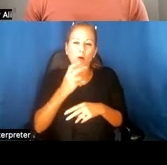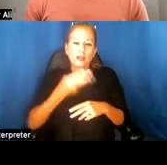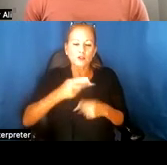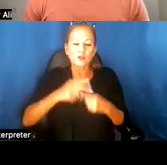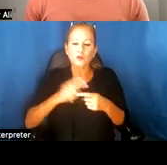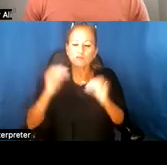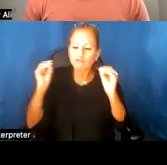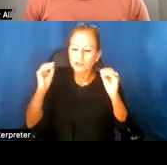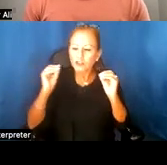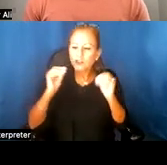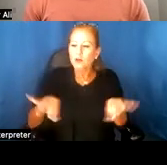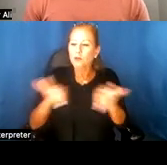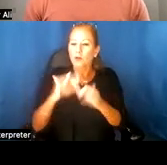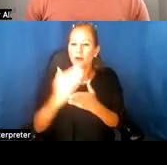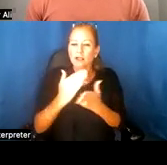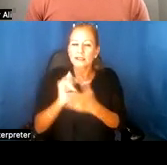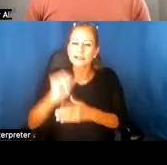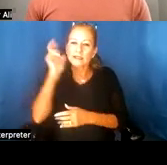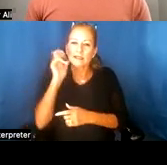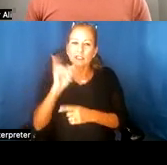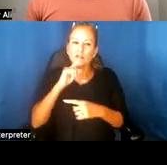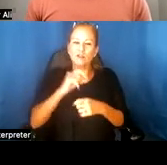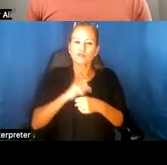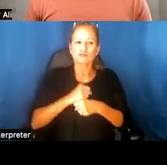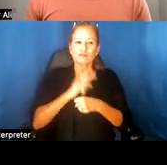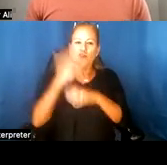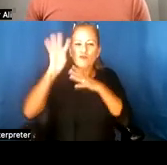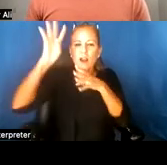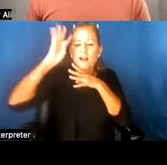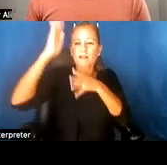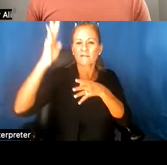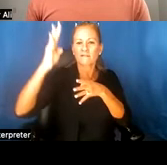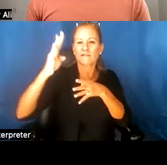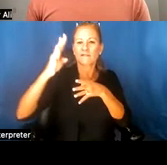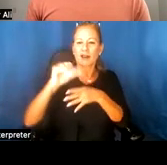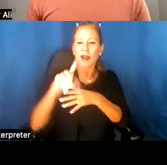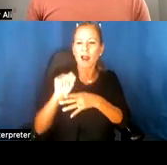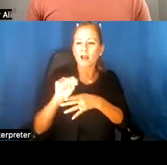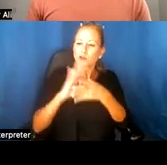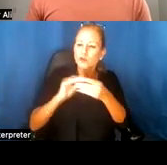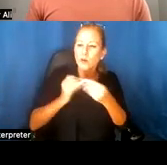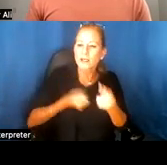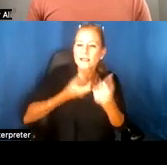about listening as a creative act, story-telling and place-making and identity formation.